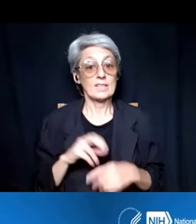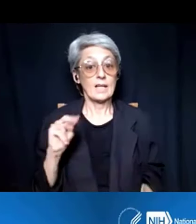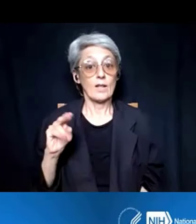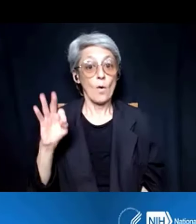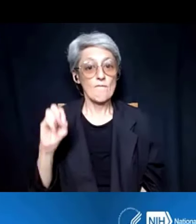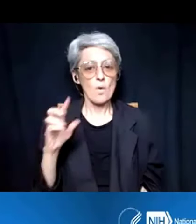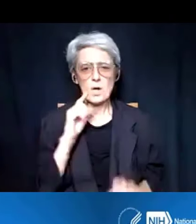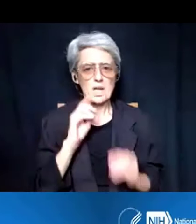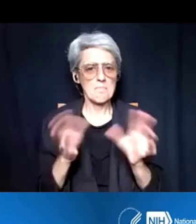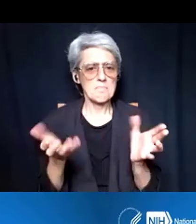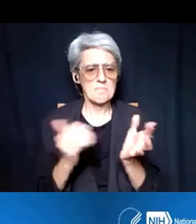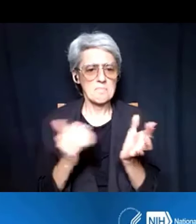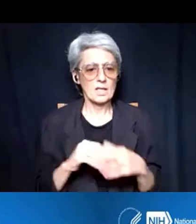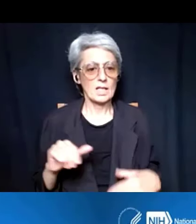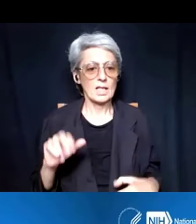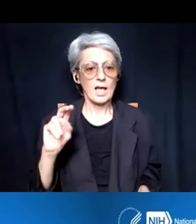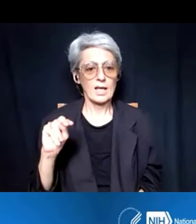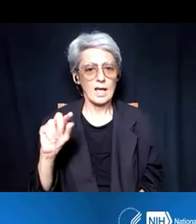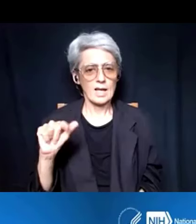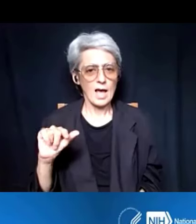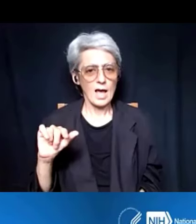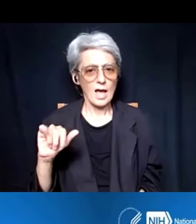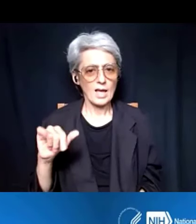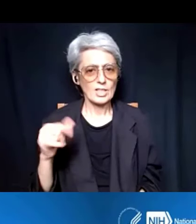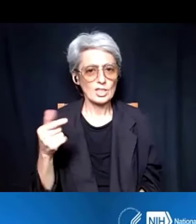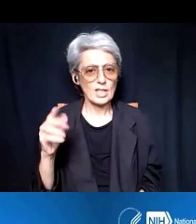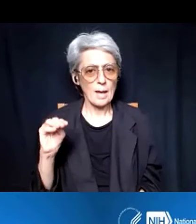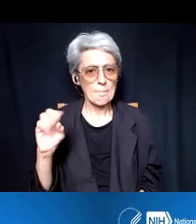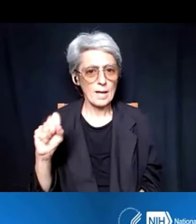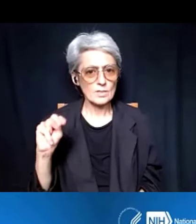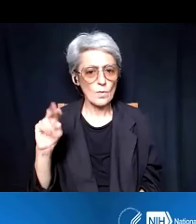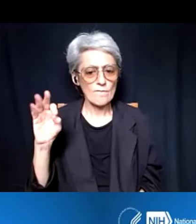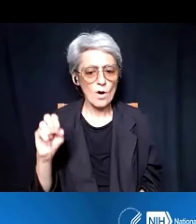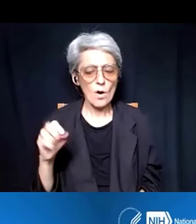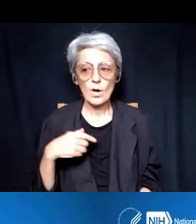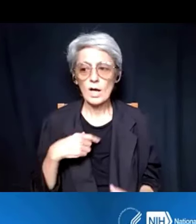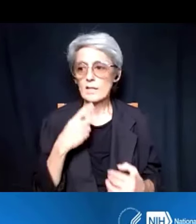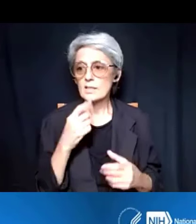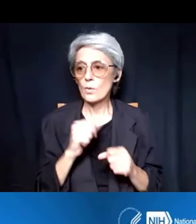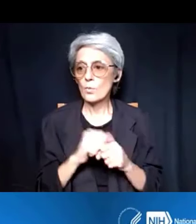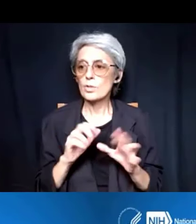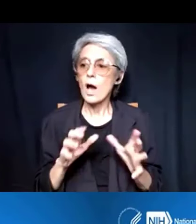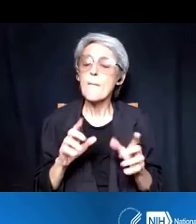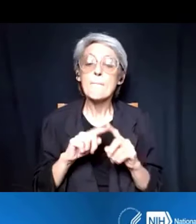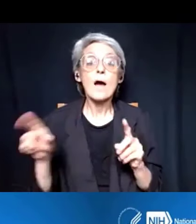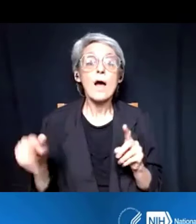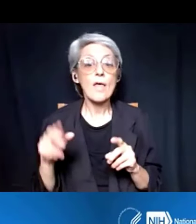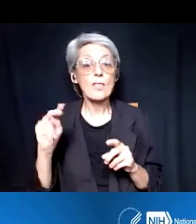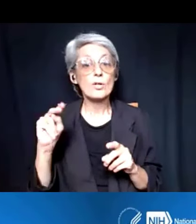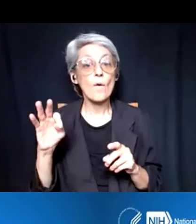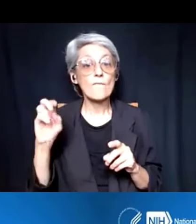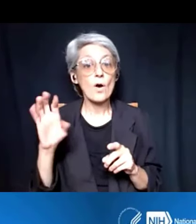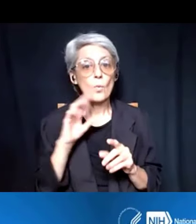like NIGMS' NOFOs. That said, we're working to get -- but other NOFOs will continue to be reissued in alignment